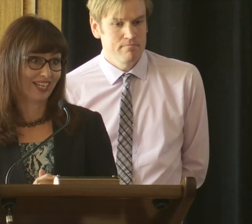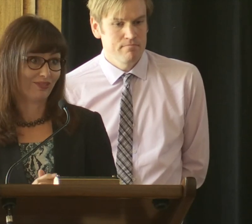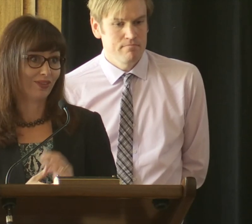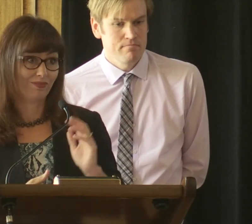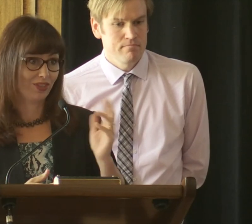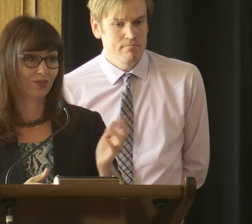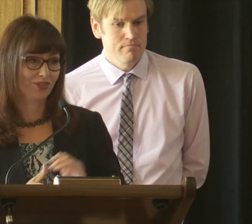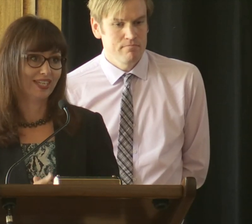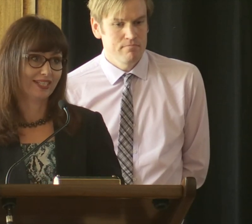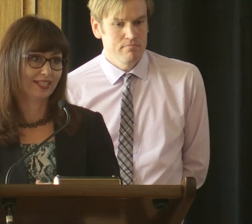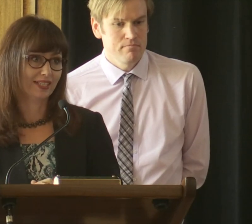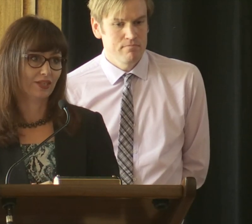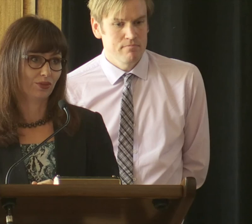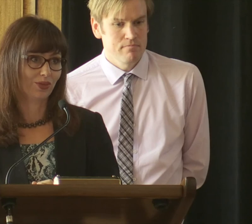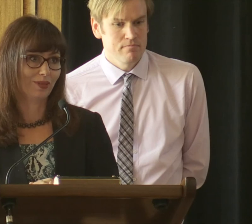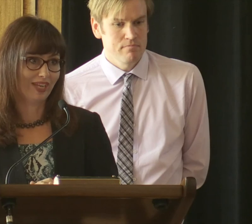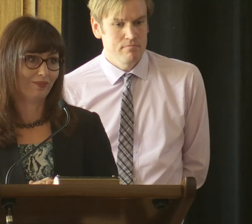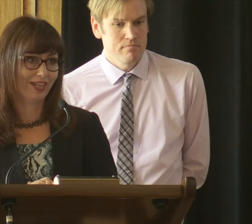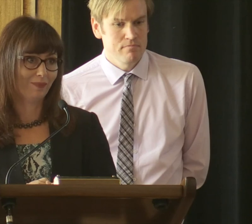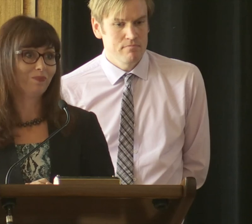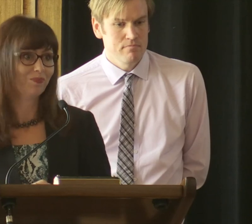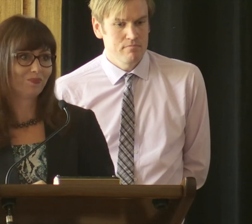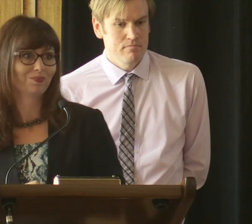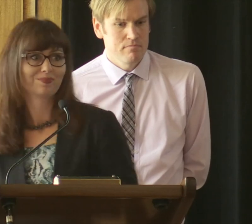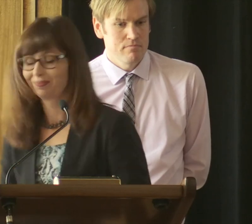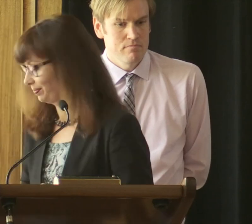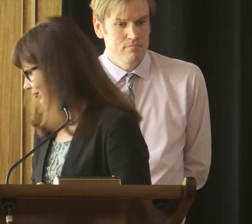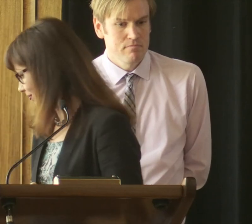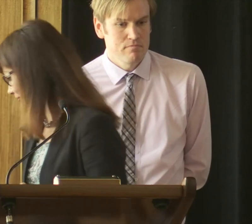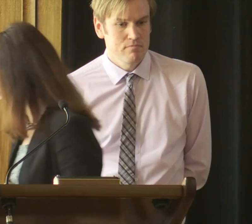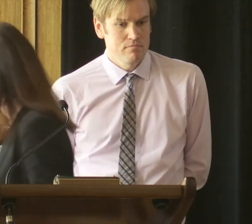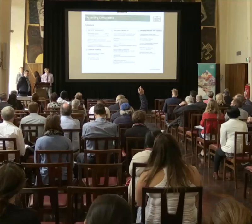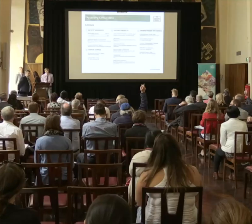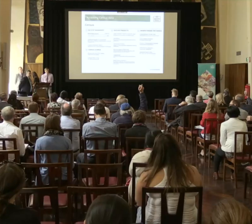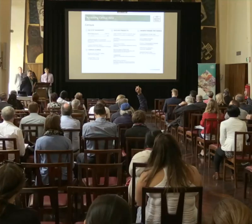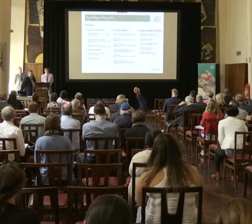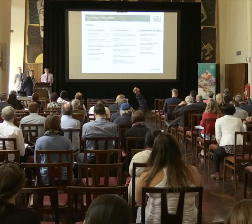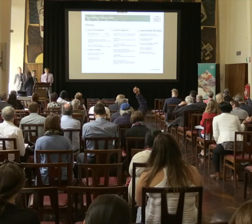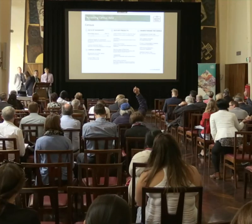for the sorts of analysis that you're talking about there. We're we're very